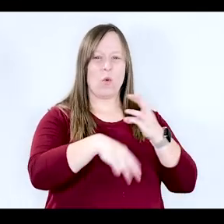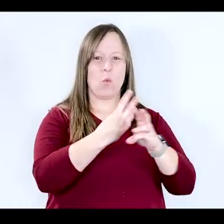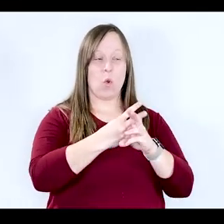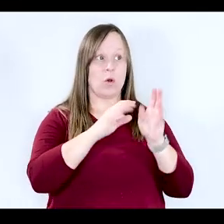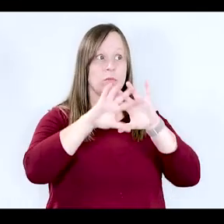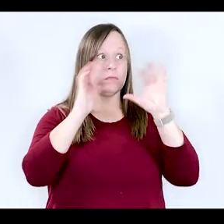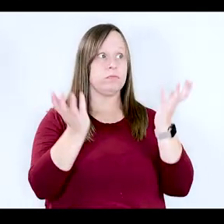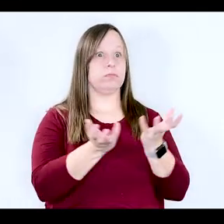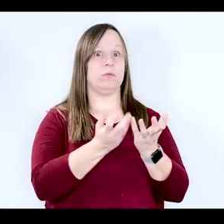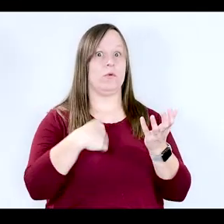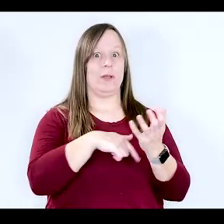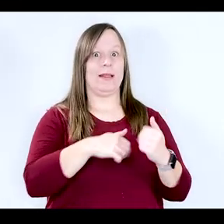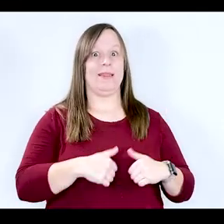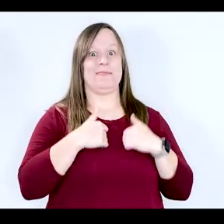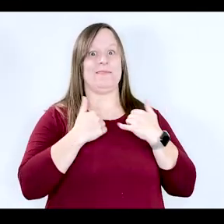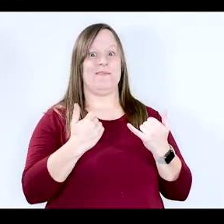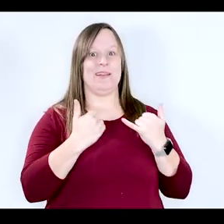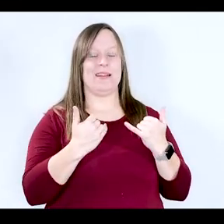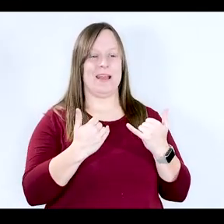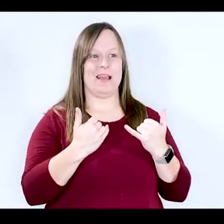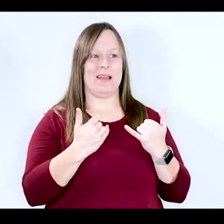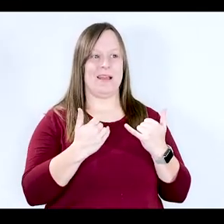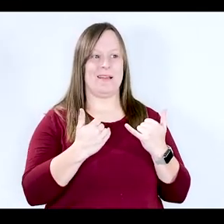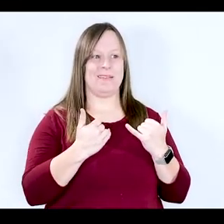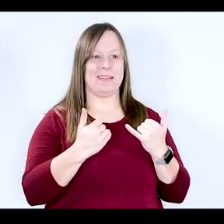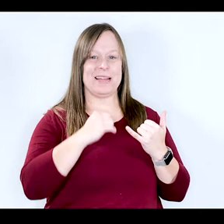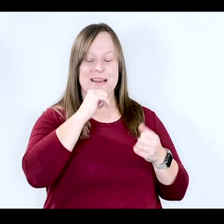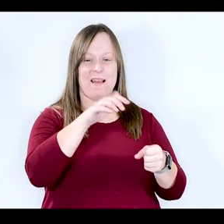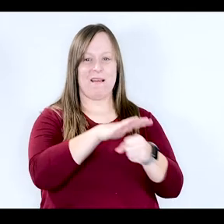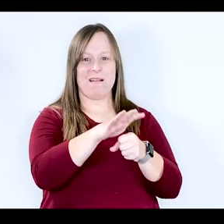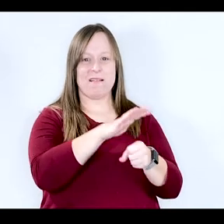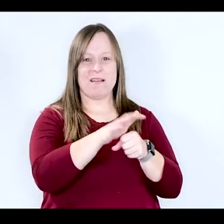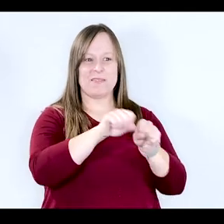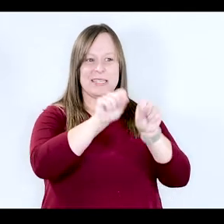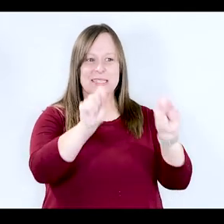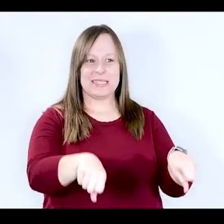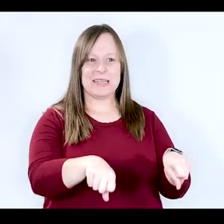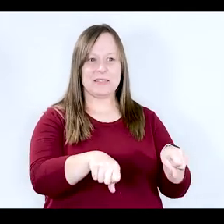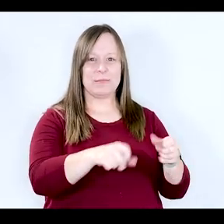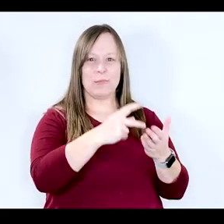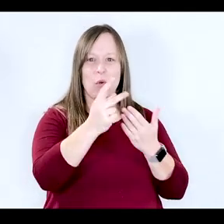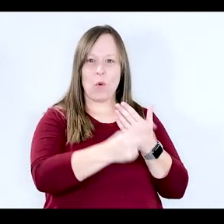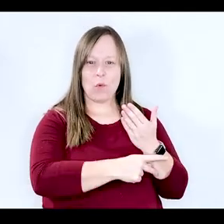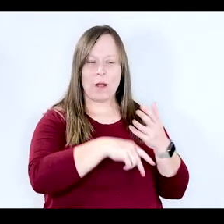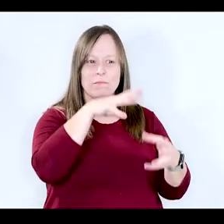at large, the world that we live in, is a lack of systemic programming for people